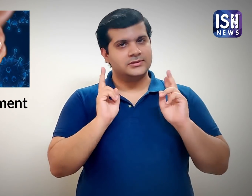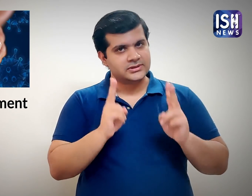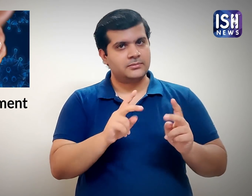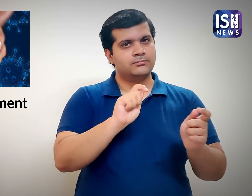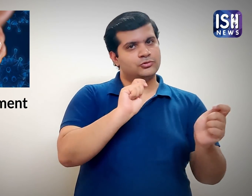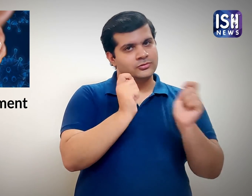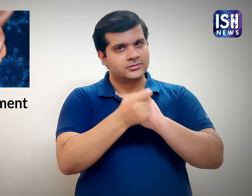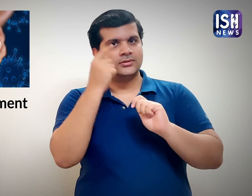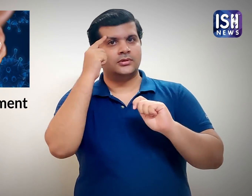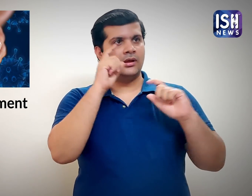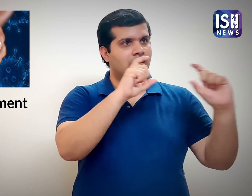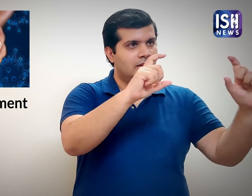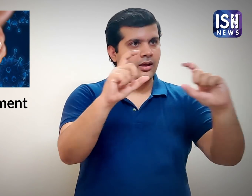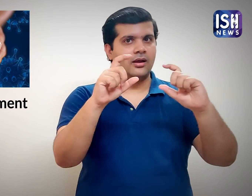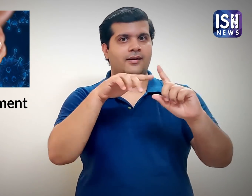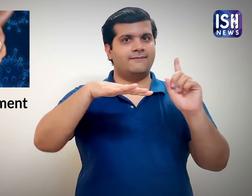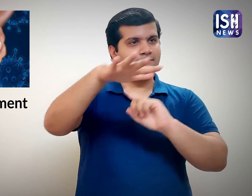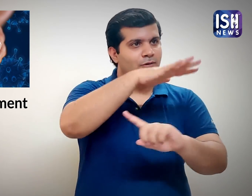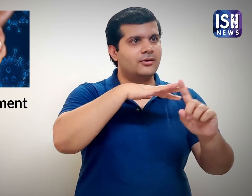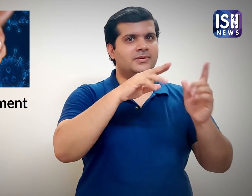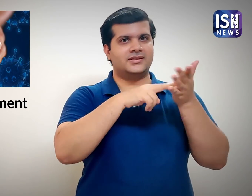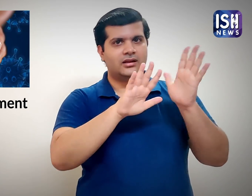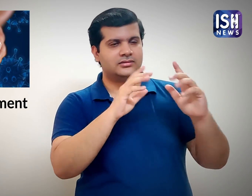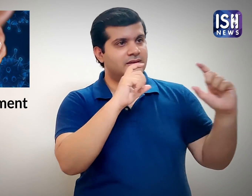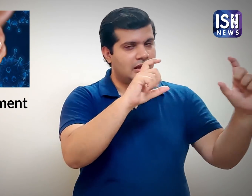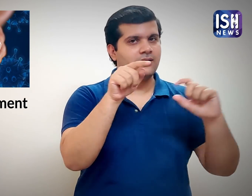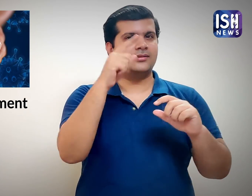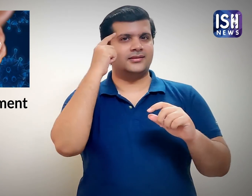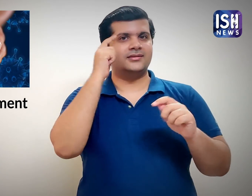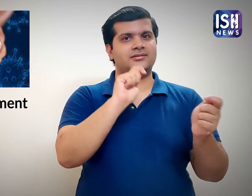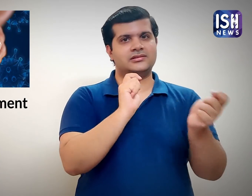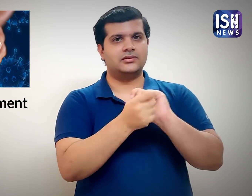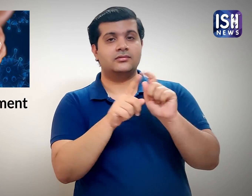Let's change ourselves and care for the environment.